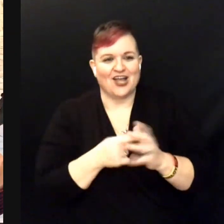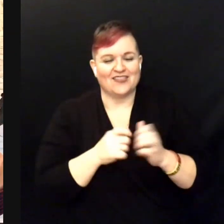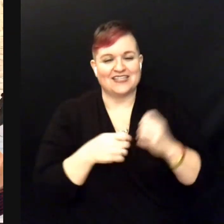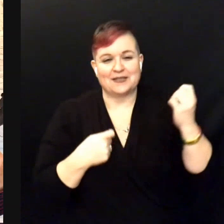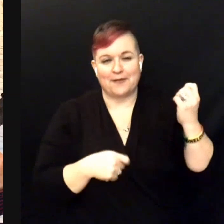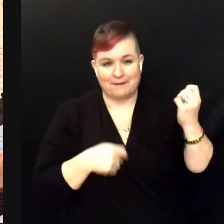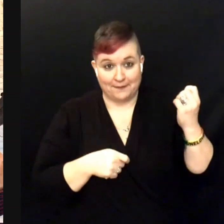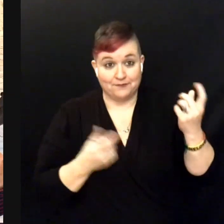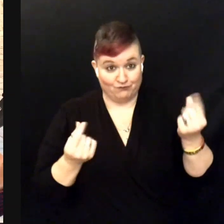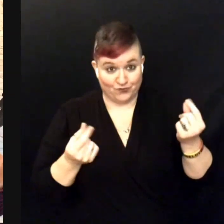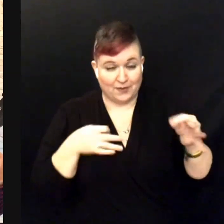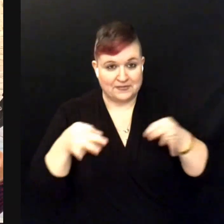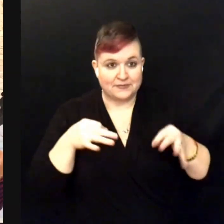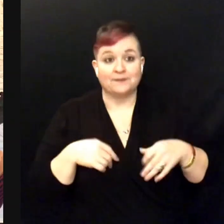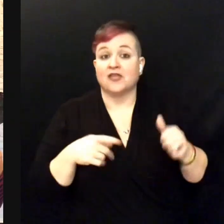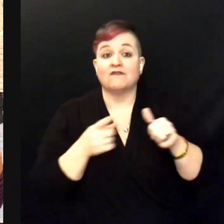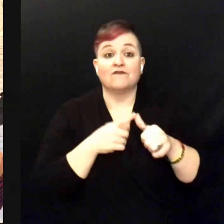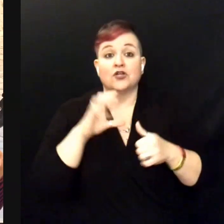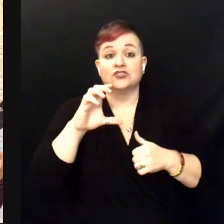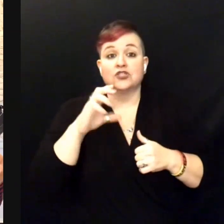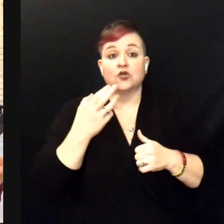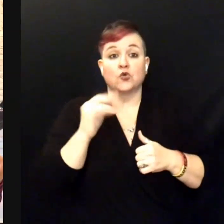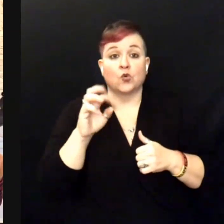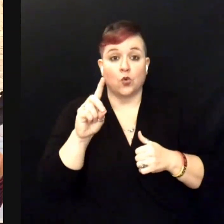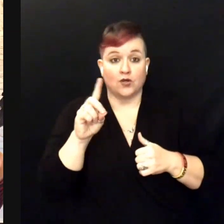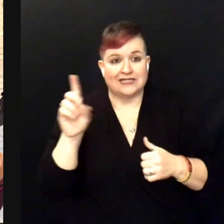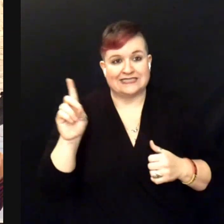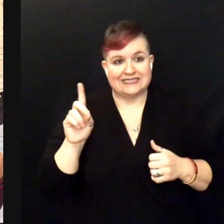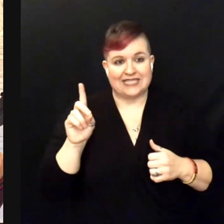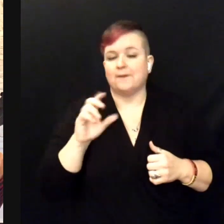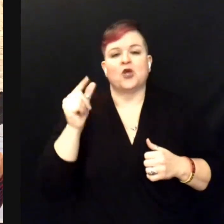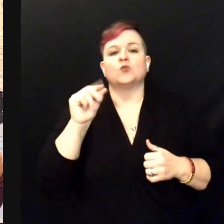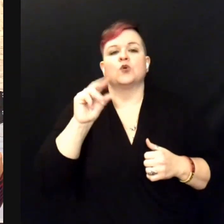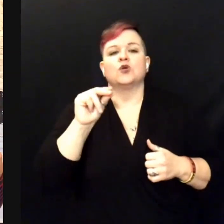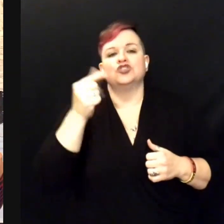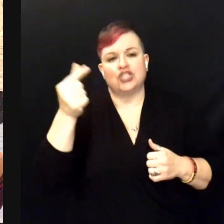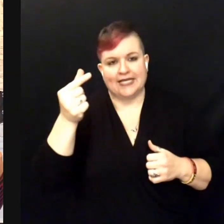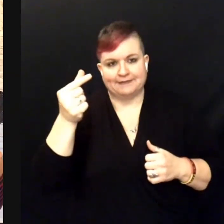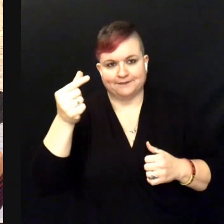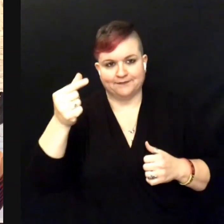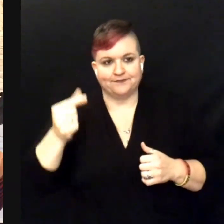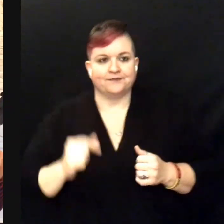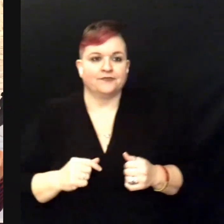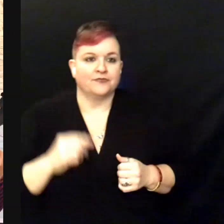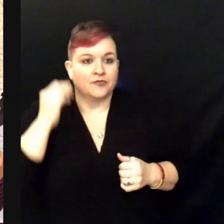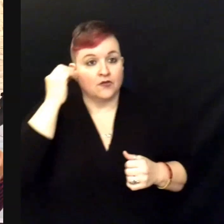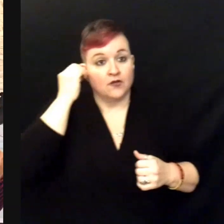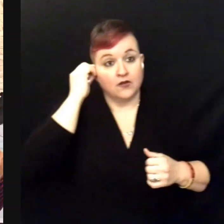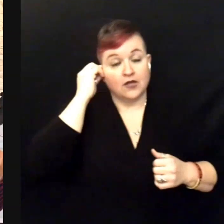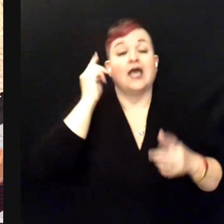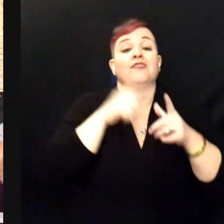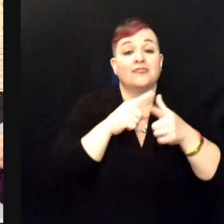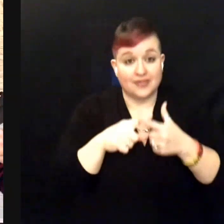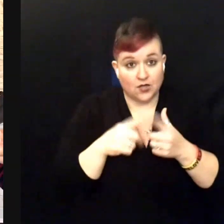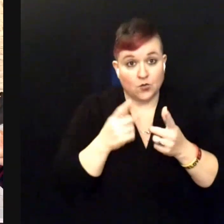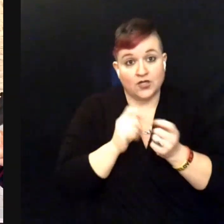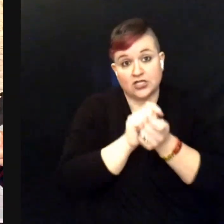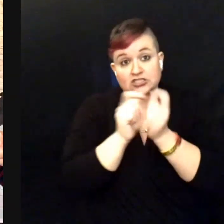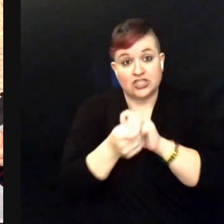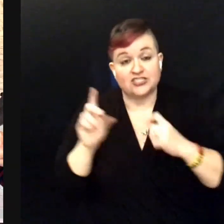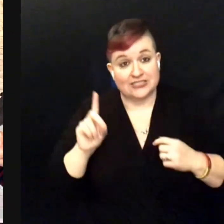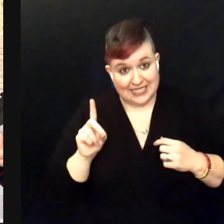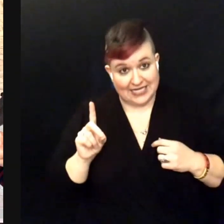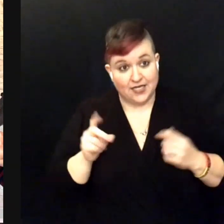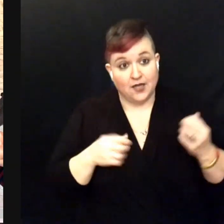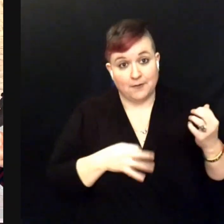So, the first chord is D, oh sorry G, then we're going to move to D.